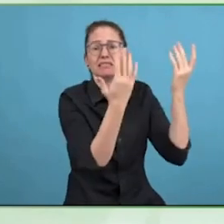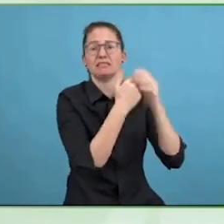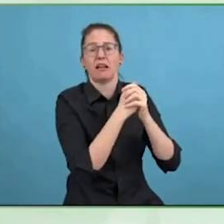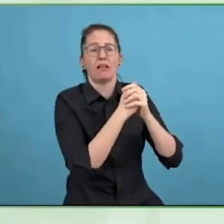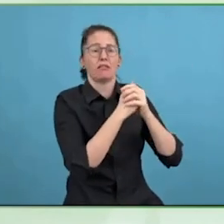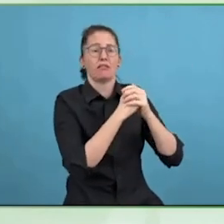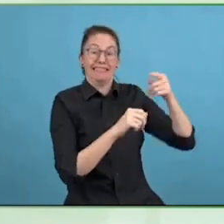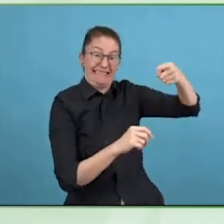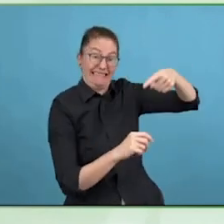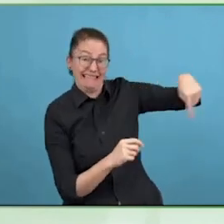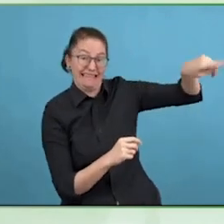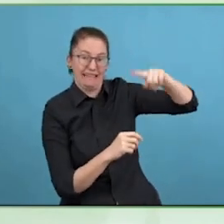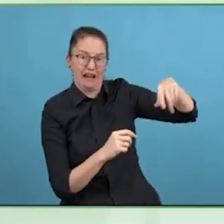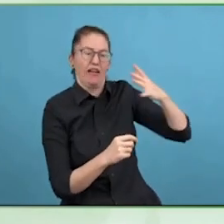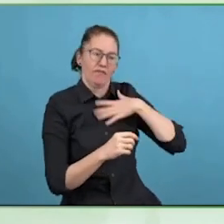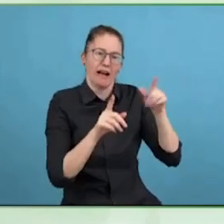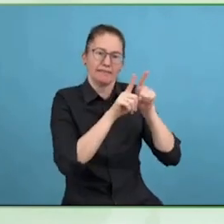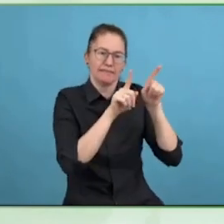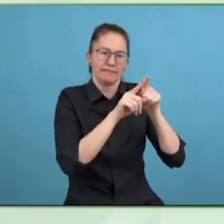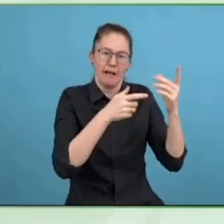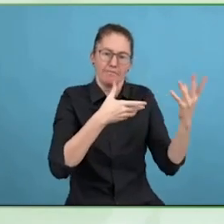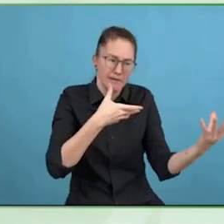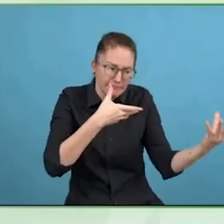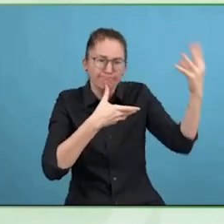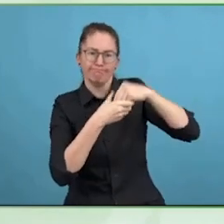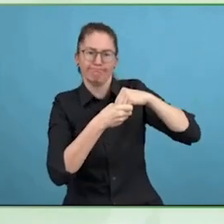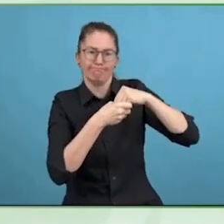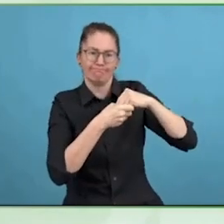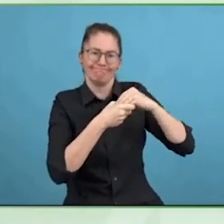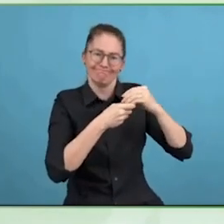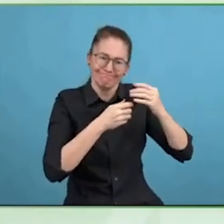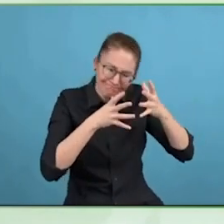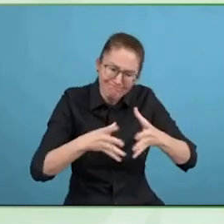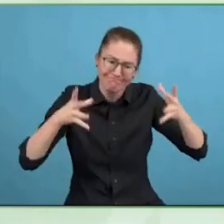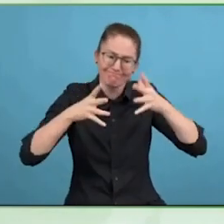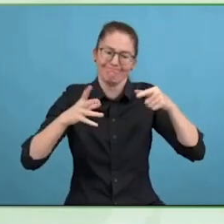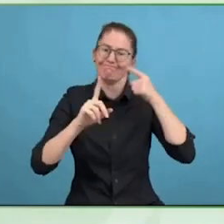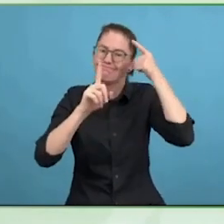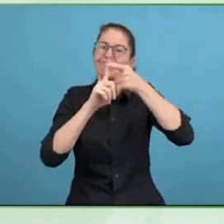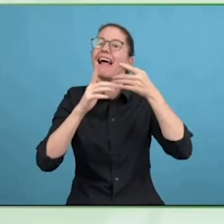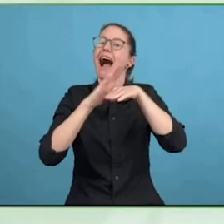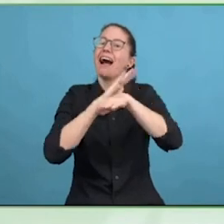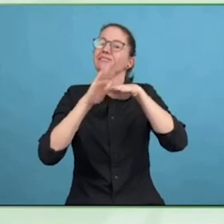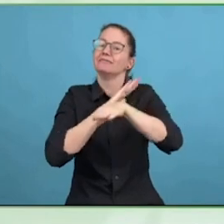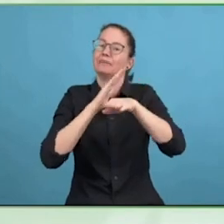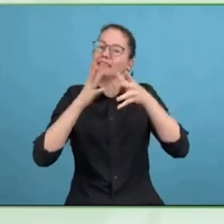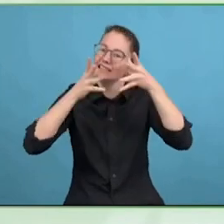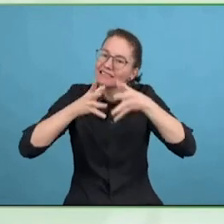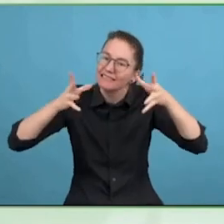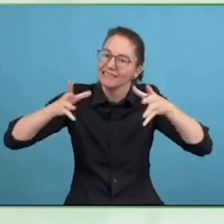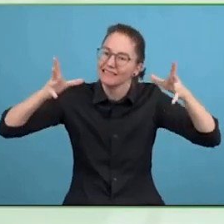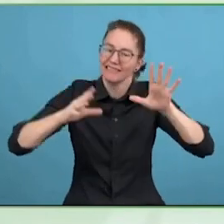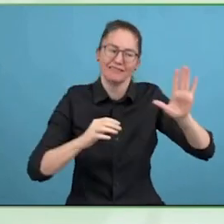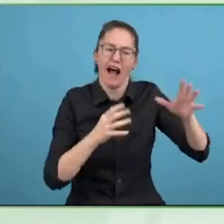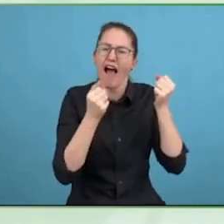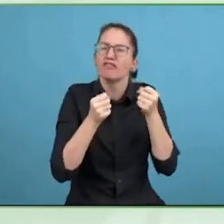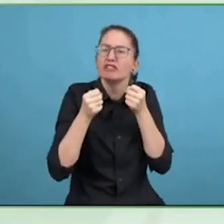up with a plan of how to train and how to certify their employees in